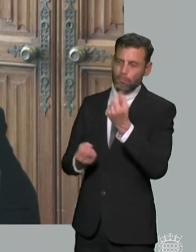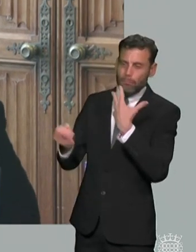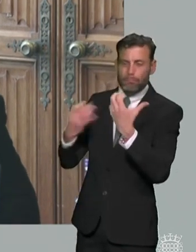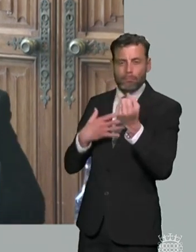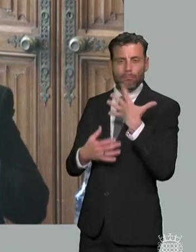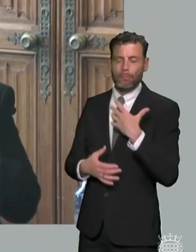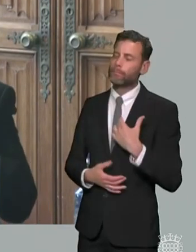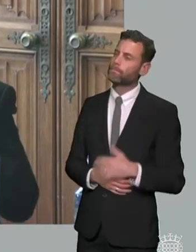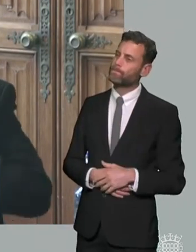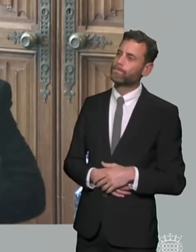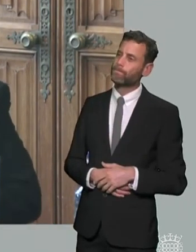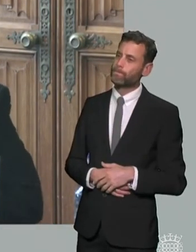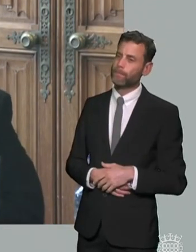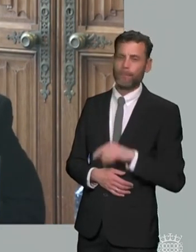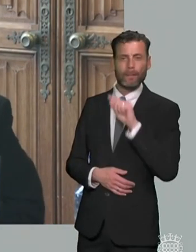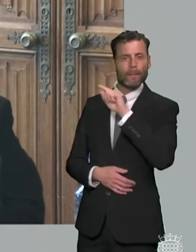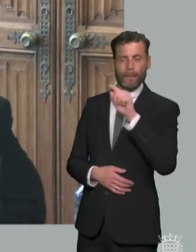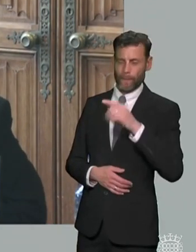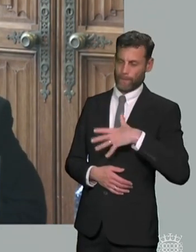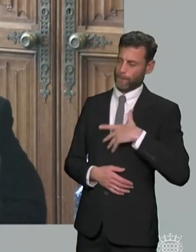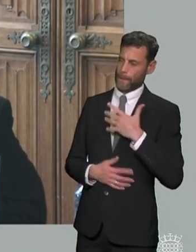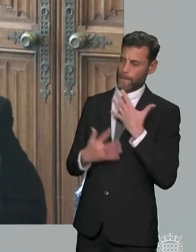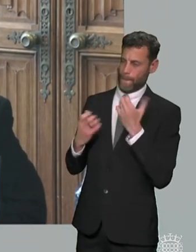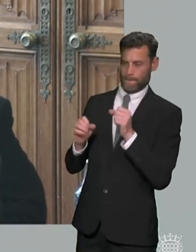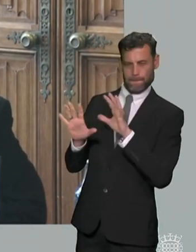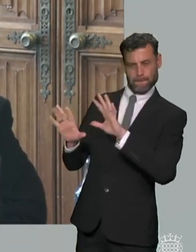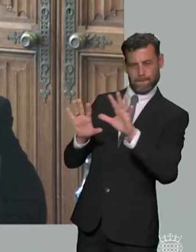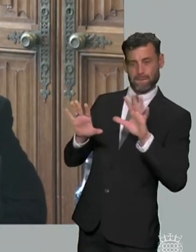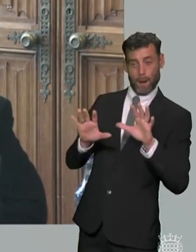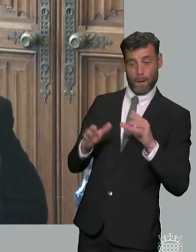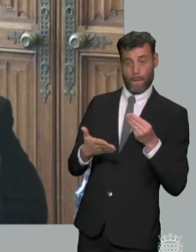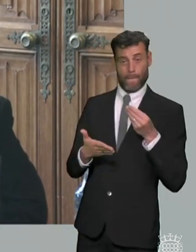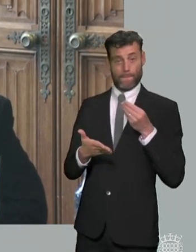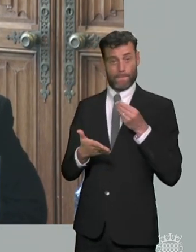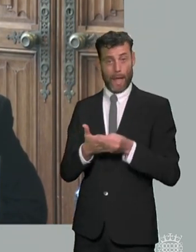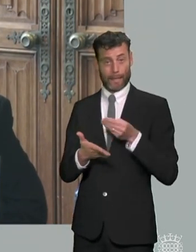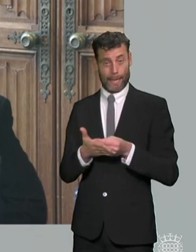have been given to several different questions that um funding and rationing are a big problem